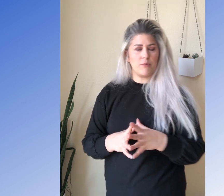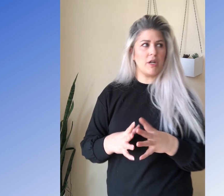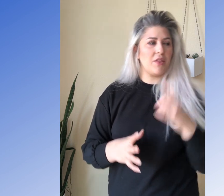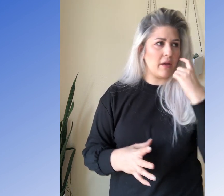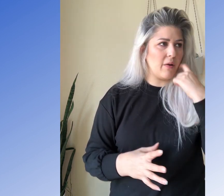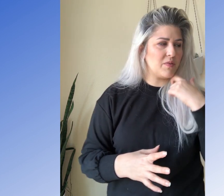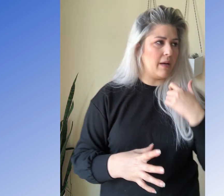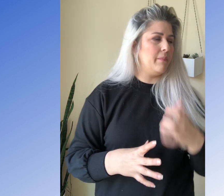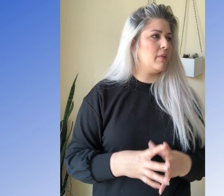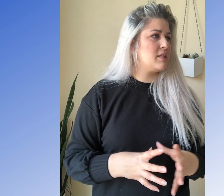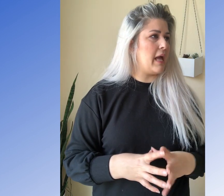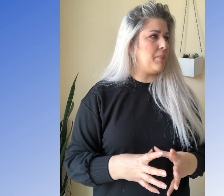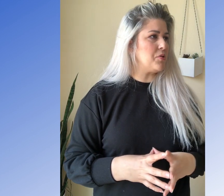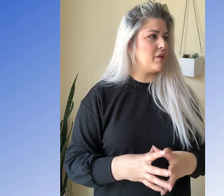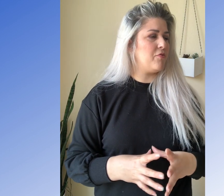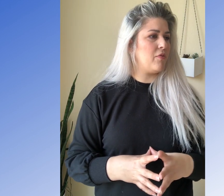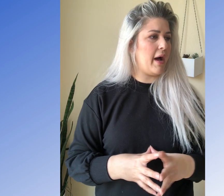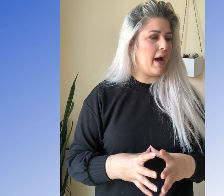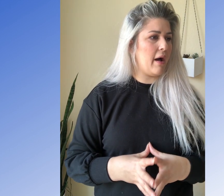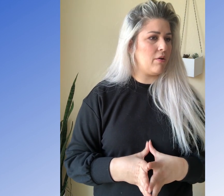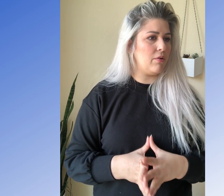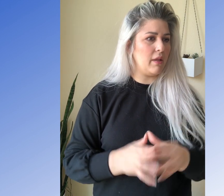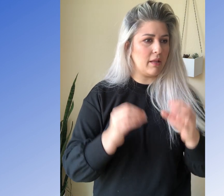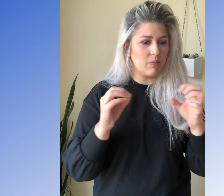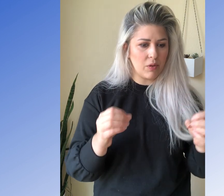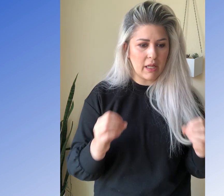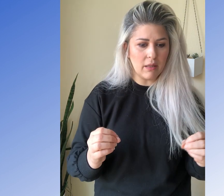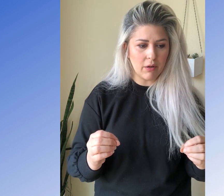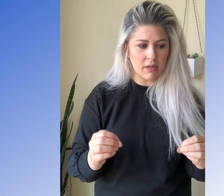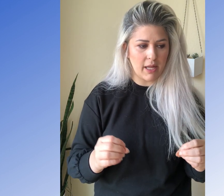I'm trying to think of some examples of how like some really clear examples.